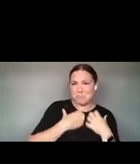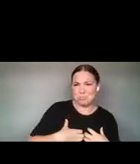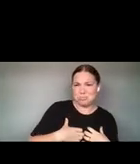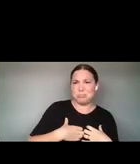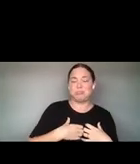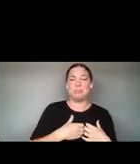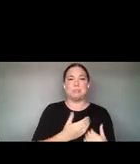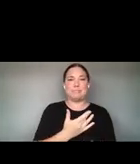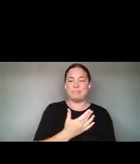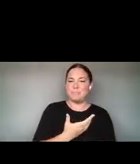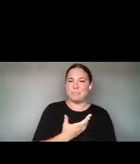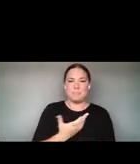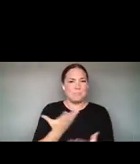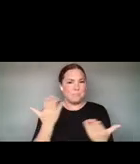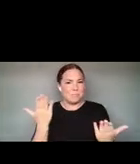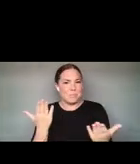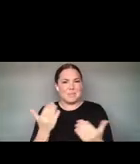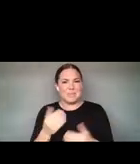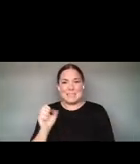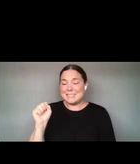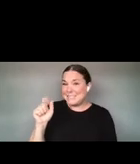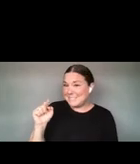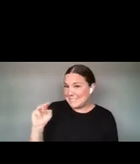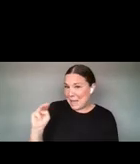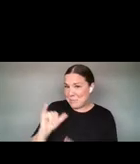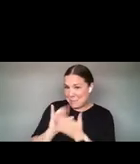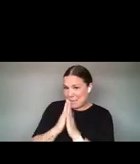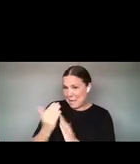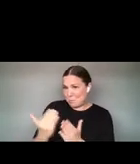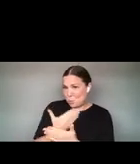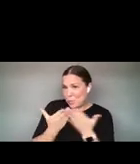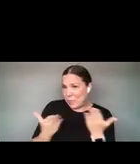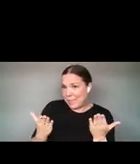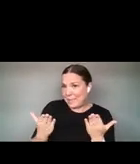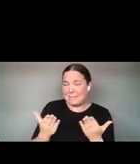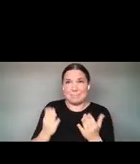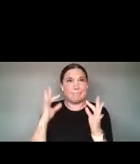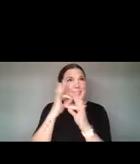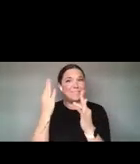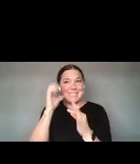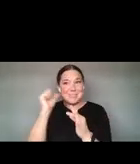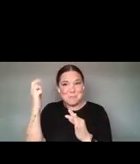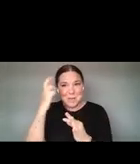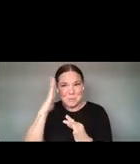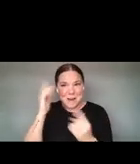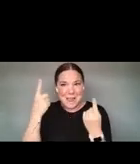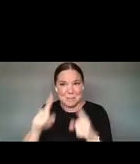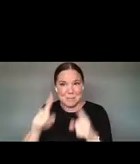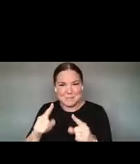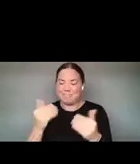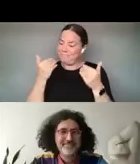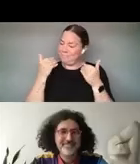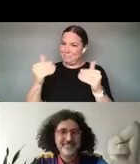WOULD BECOME SUCH A THING, HUH? LET'S KEEP STEAMING FORWARD EVERYONE. THANKS AGAIN.